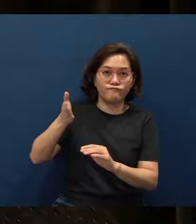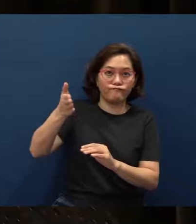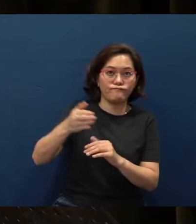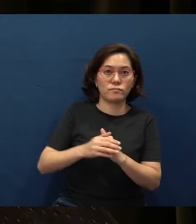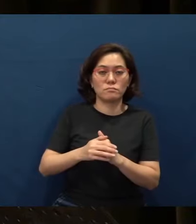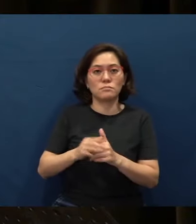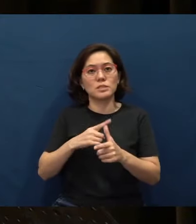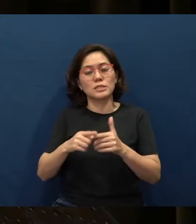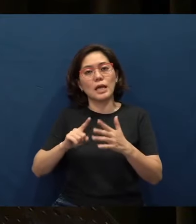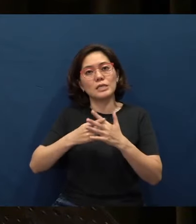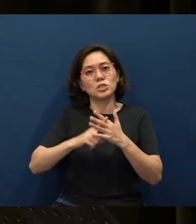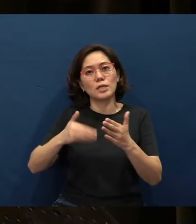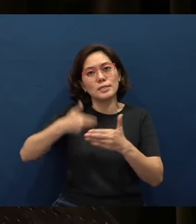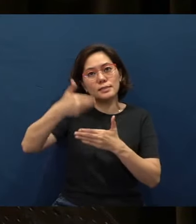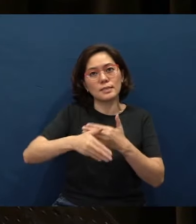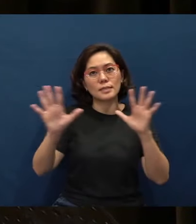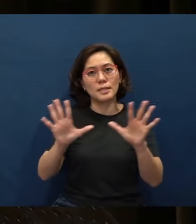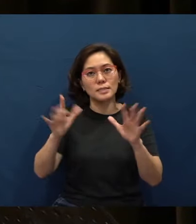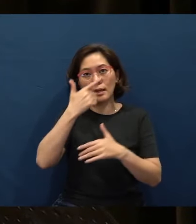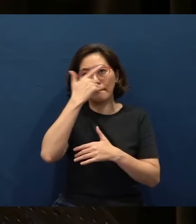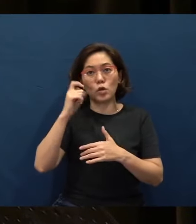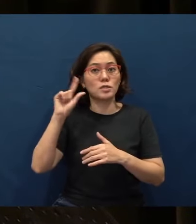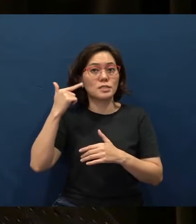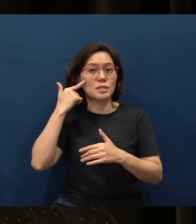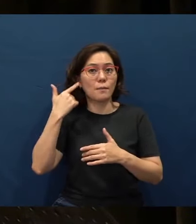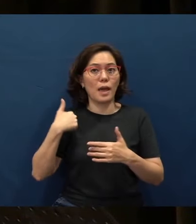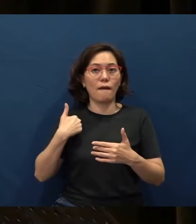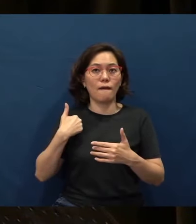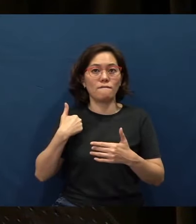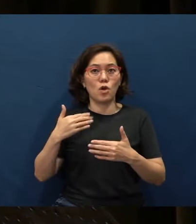And then starting from next Sunday, because the government has reopened,